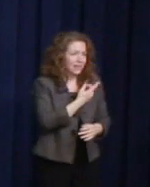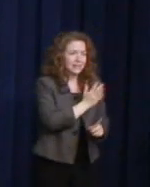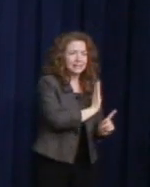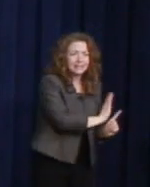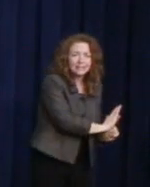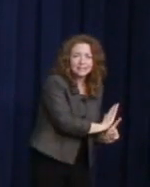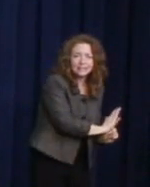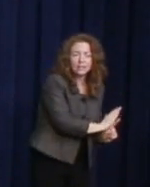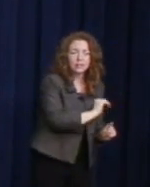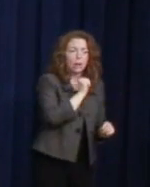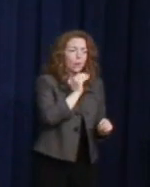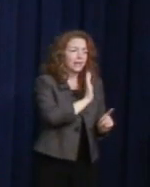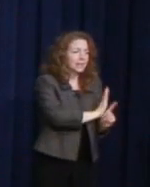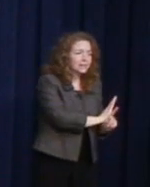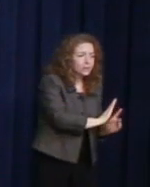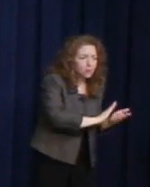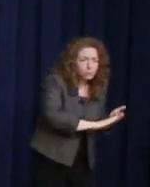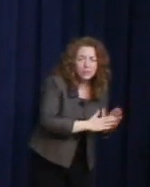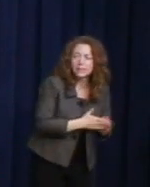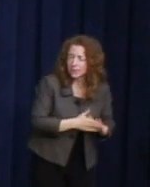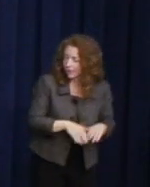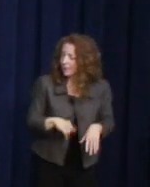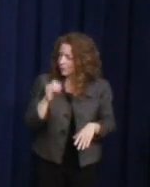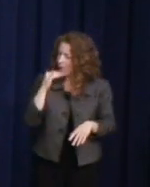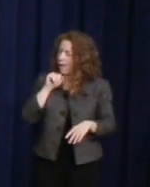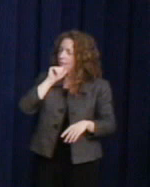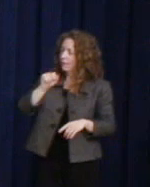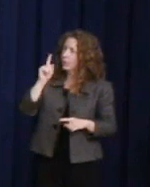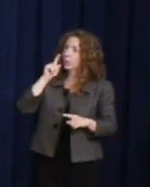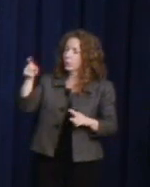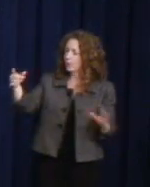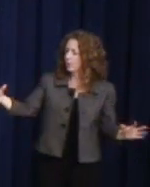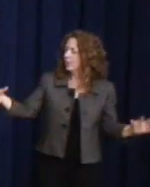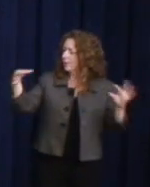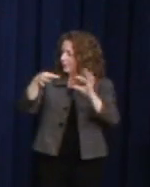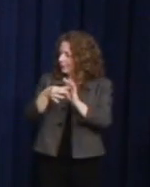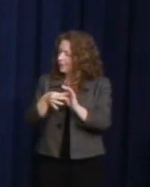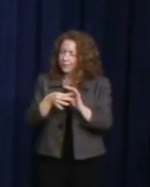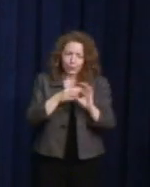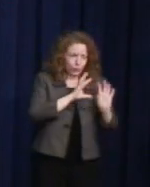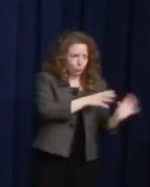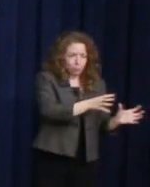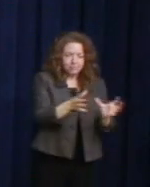In fact, I was thinking of stories when we were